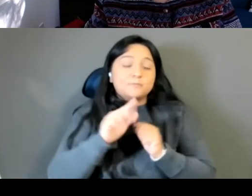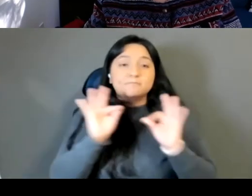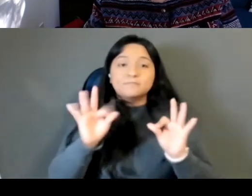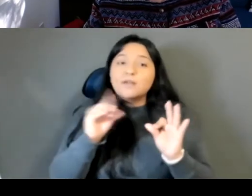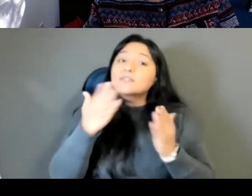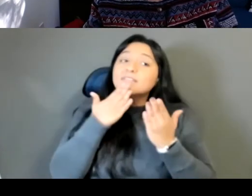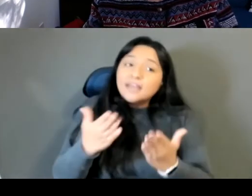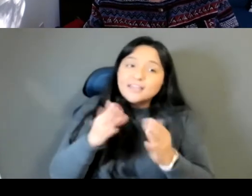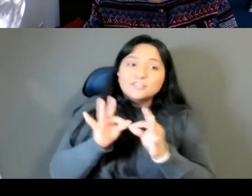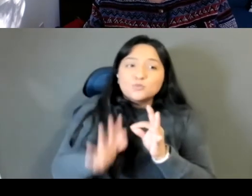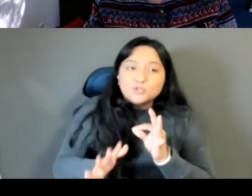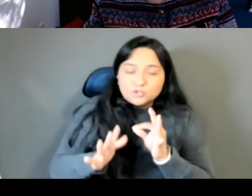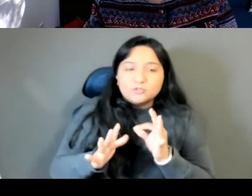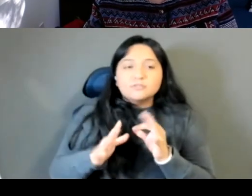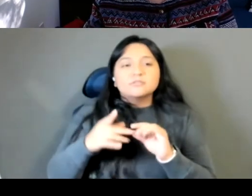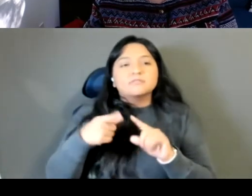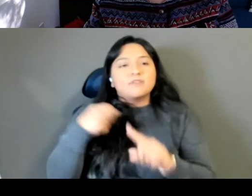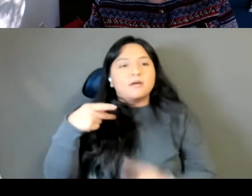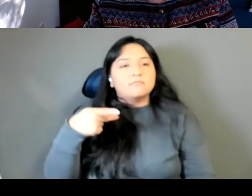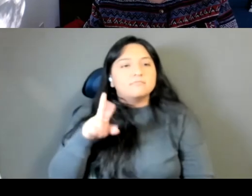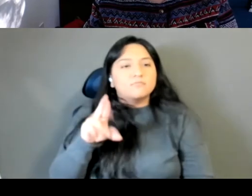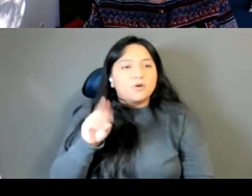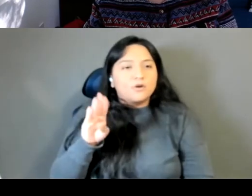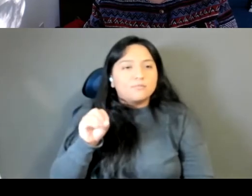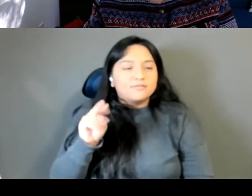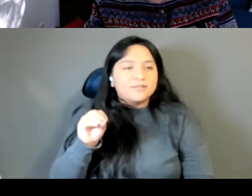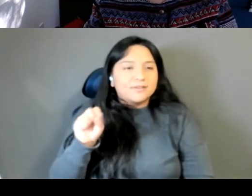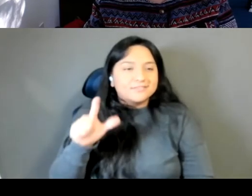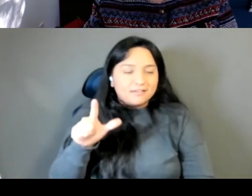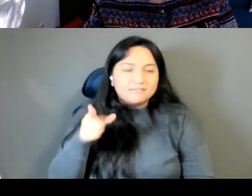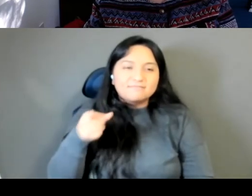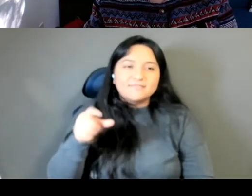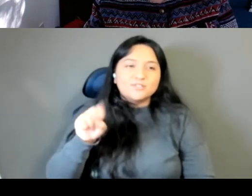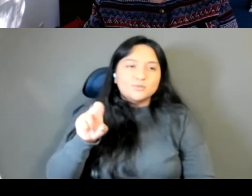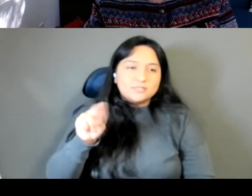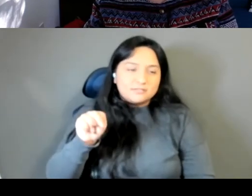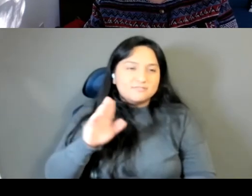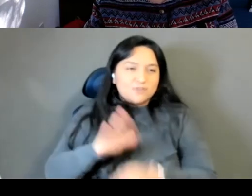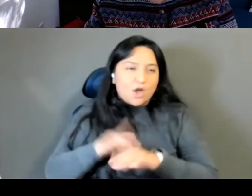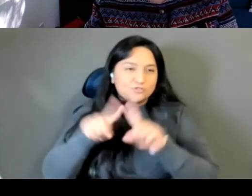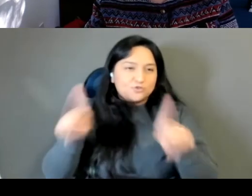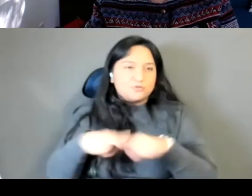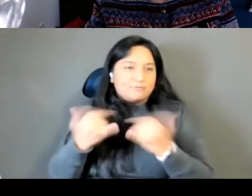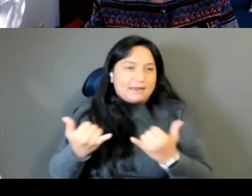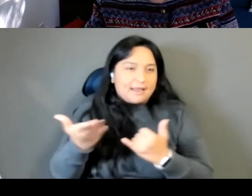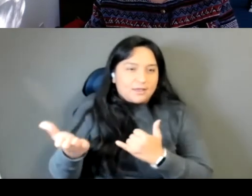interpreters from pro bono ASL, Susan, who is on screen right now, and I'm so sorry Selena,